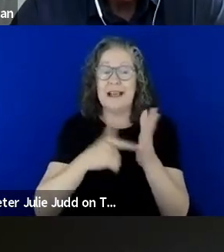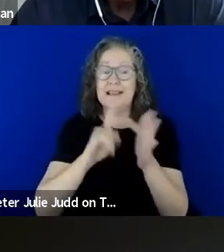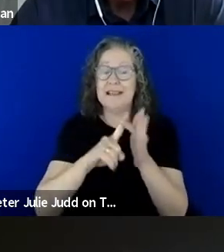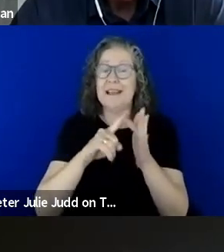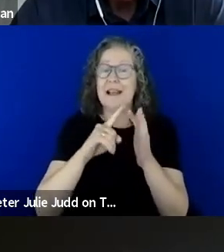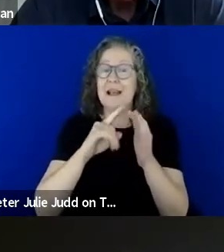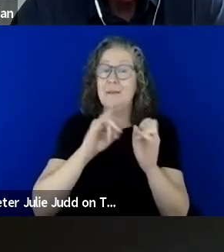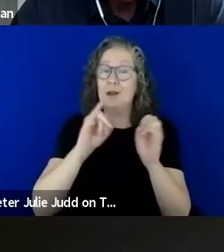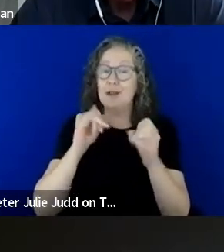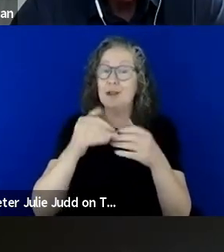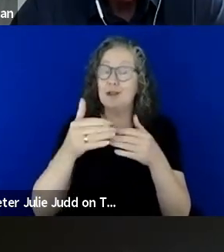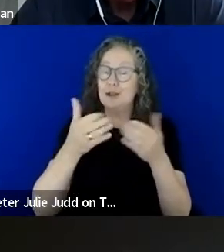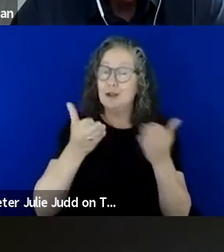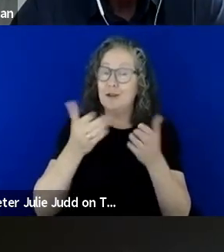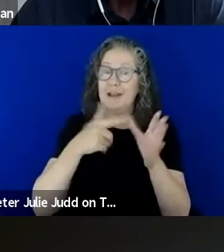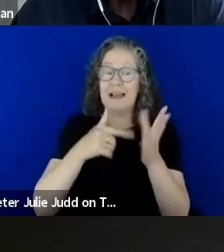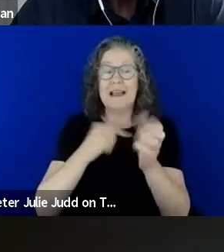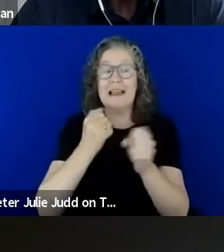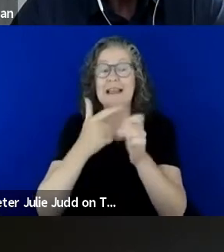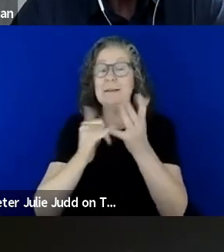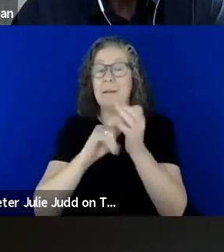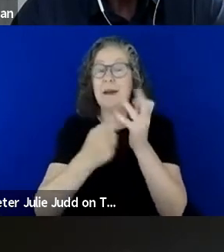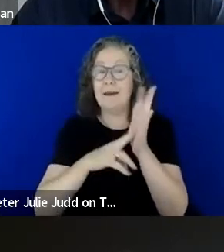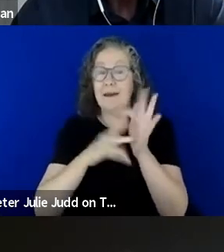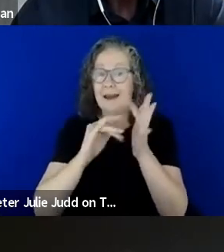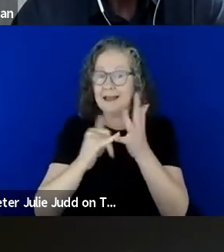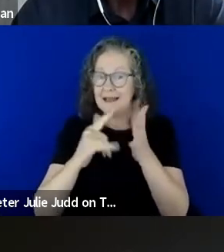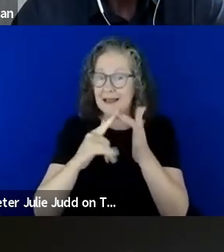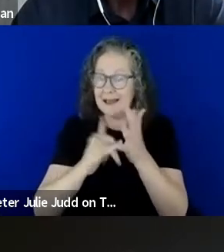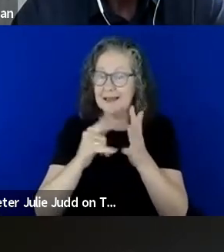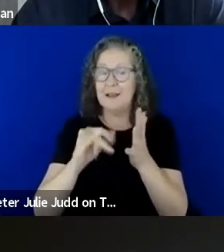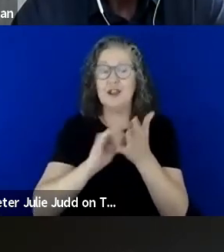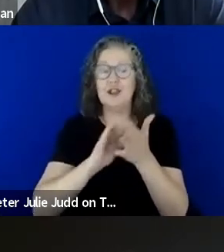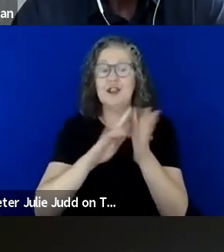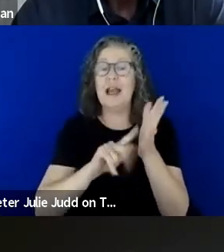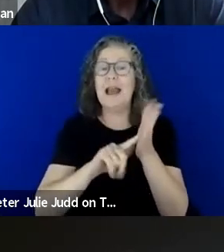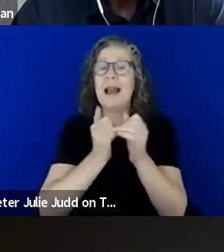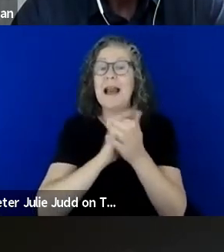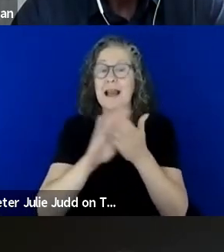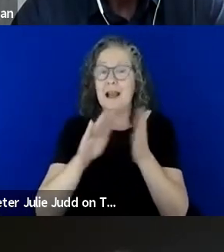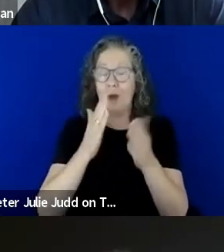at the Gisborne SES unit. Shanleigh is currently working as a project manager at Deaf Hub Bendigo